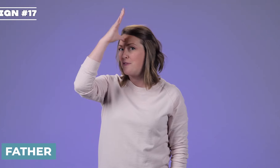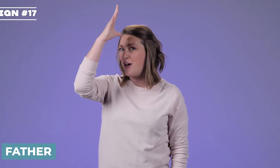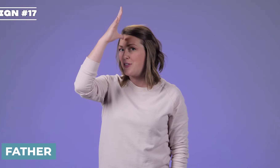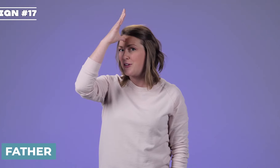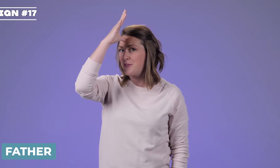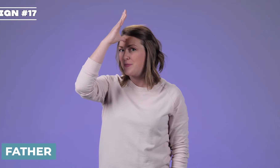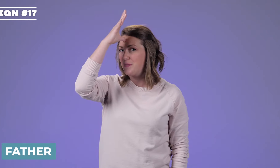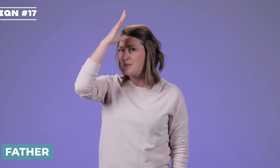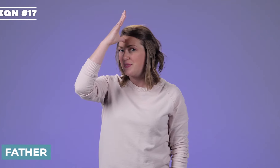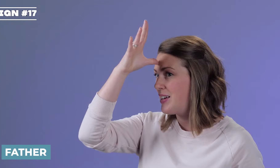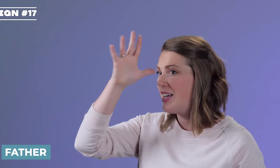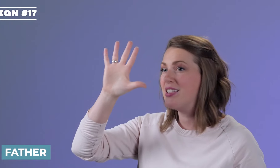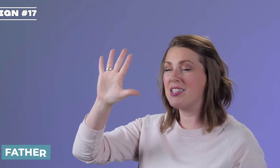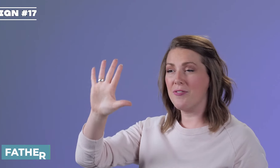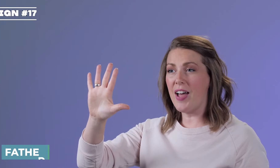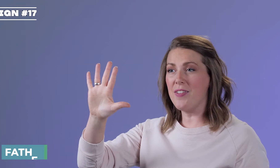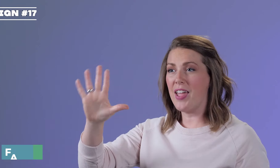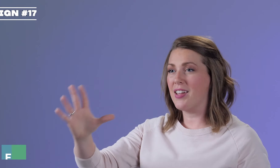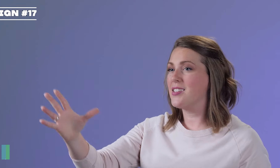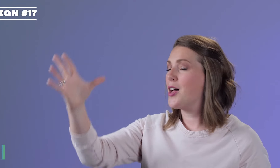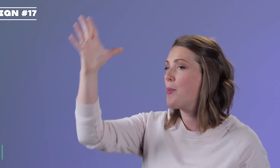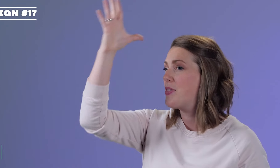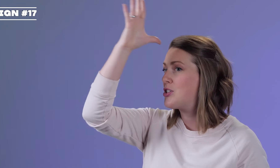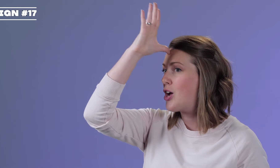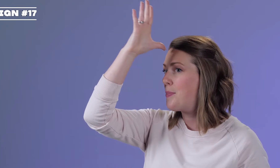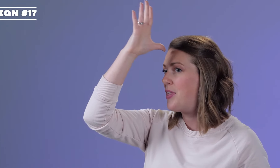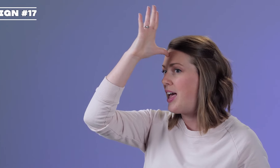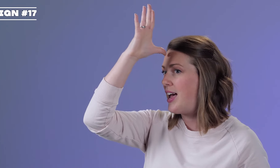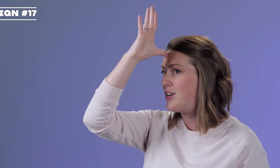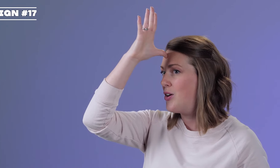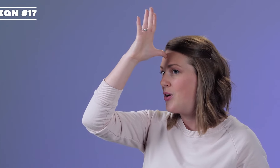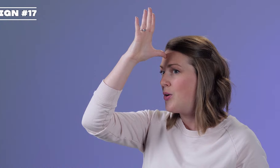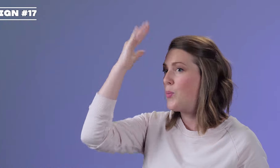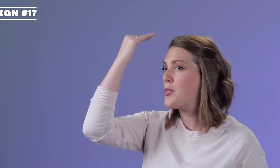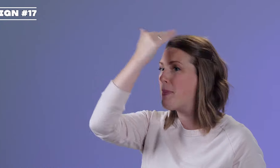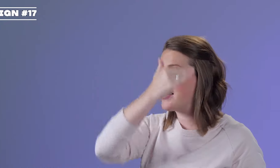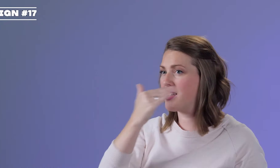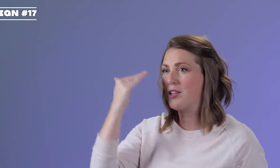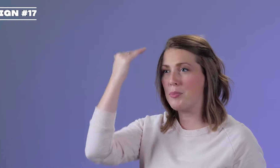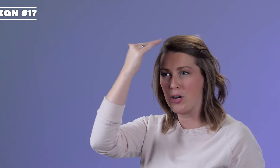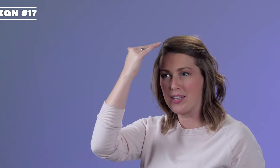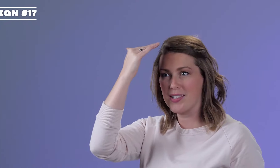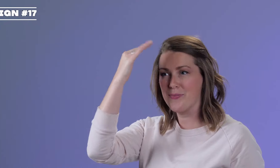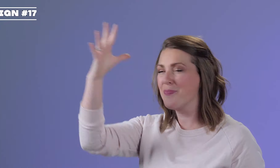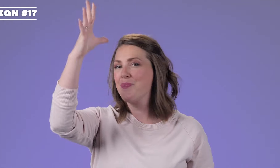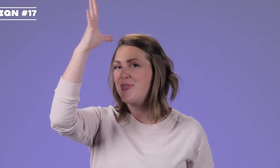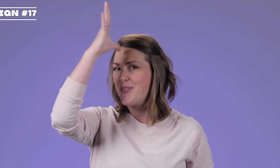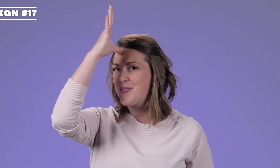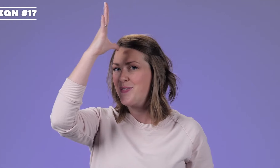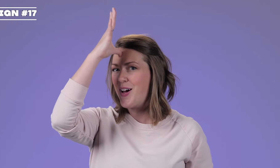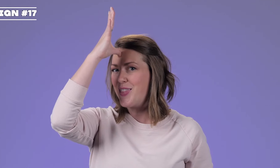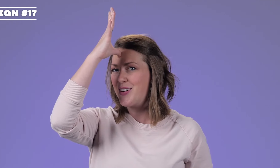'father', it's the '5' hand but the top of the head where the masculine part is, 'father'.